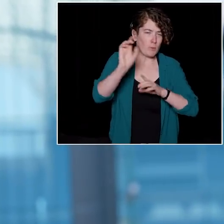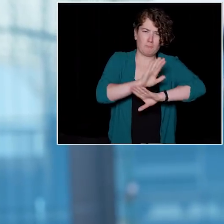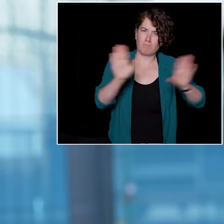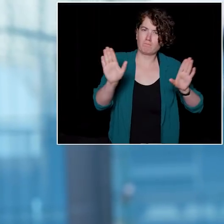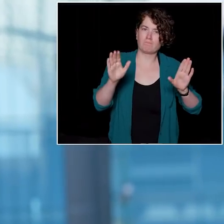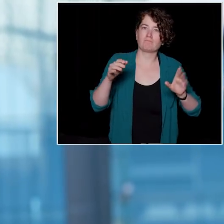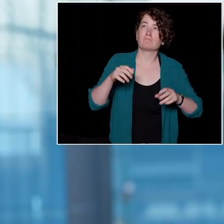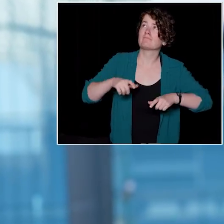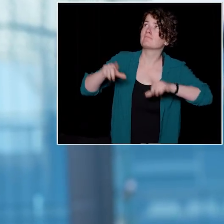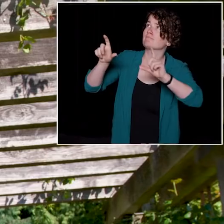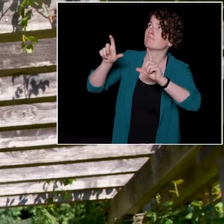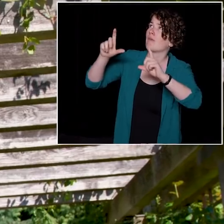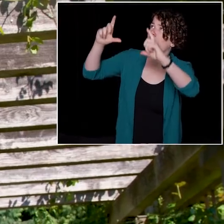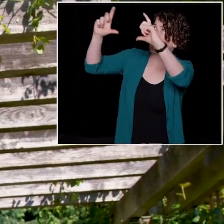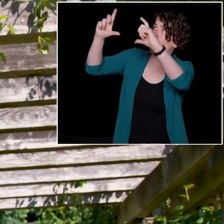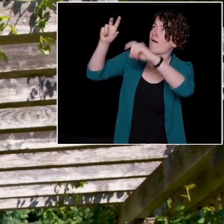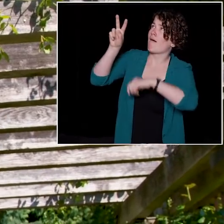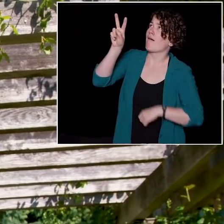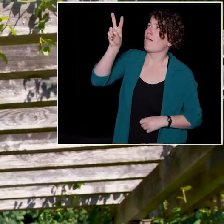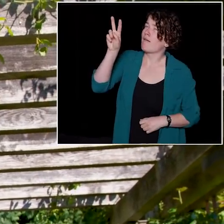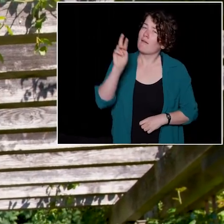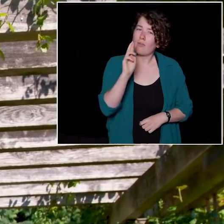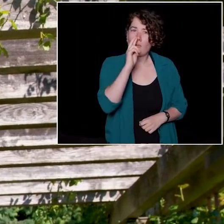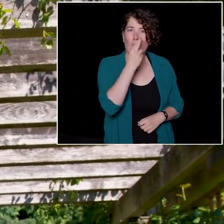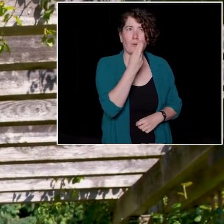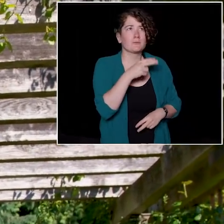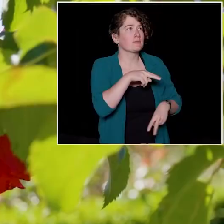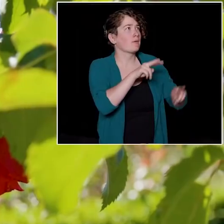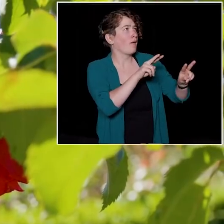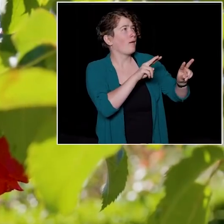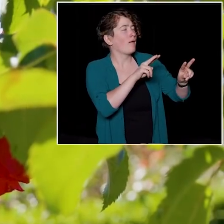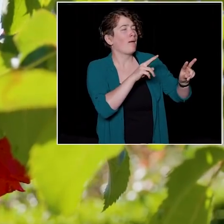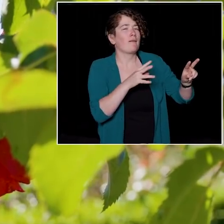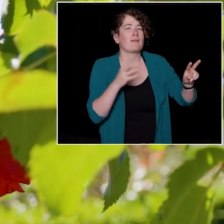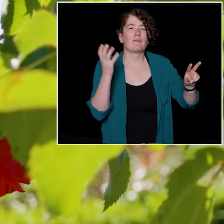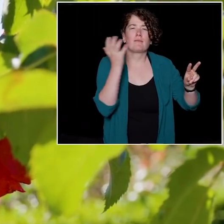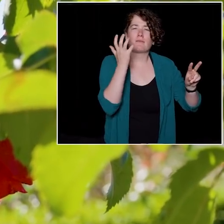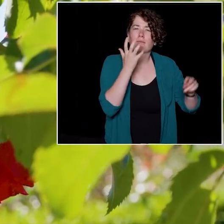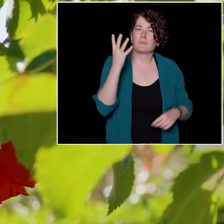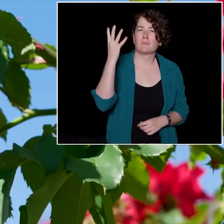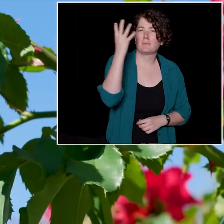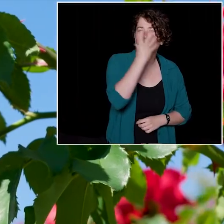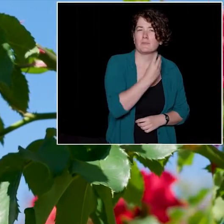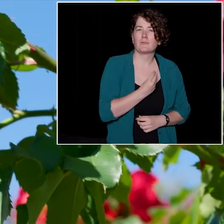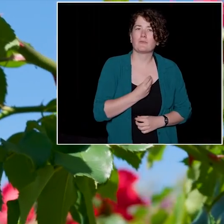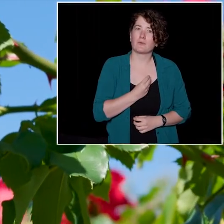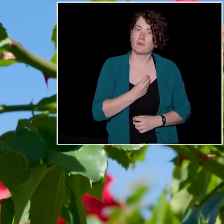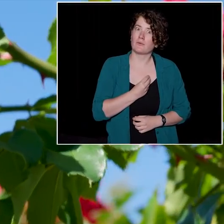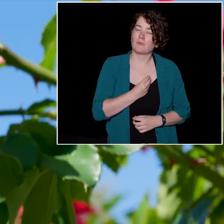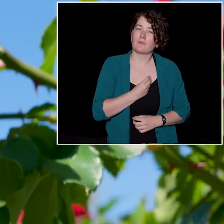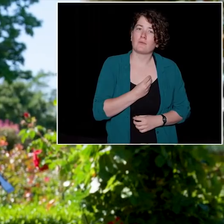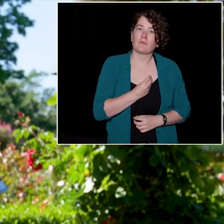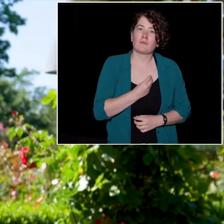The Clock Tower, the Rose Garden, it's all just so beautiful,